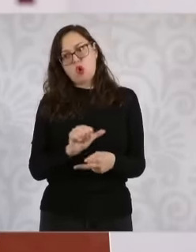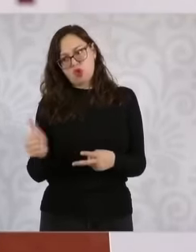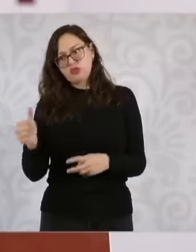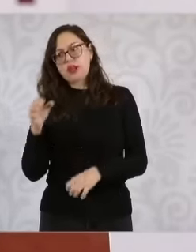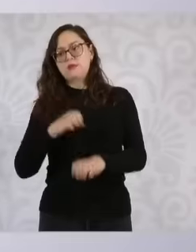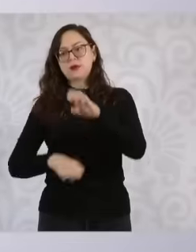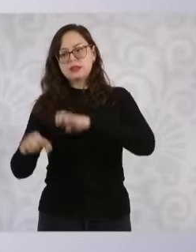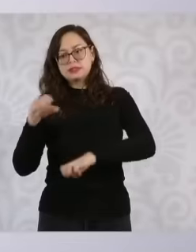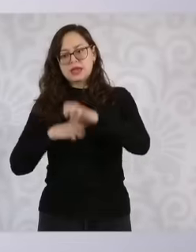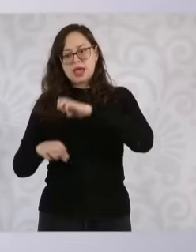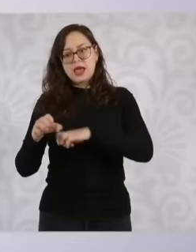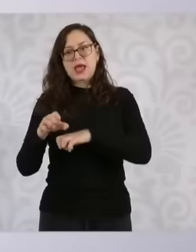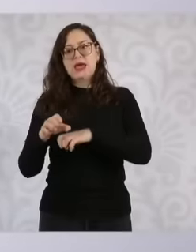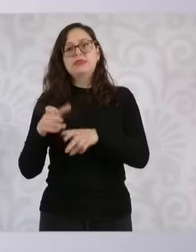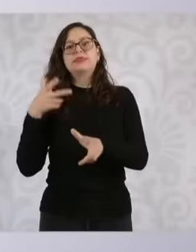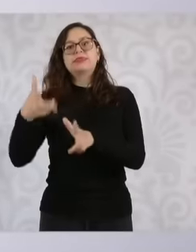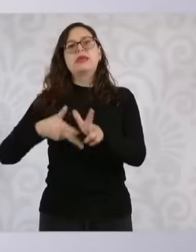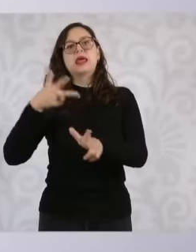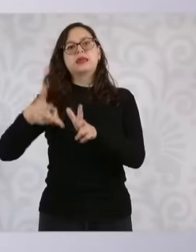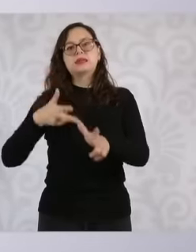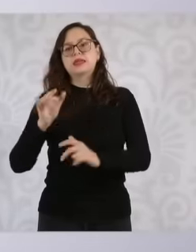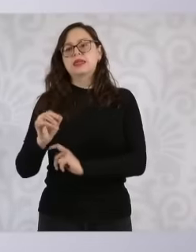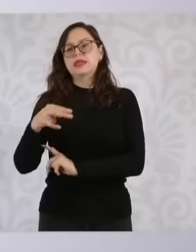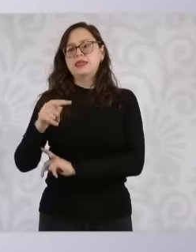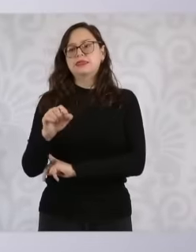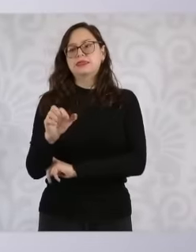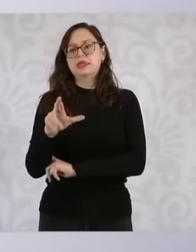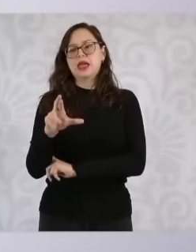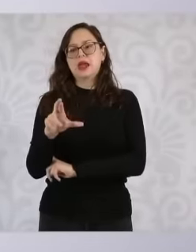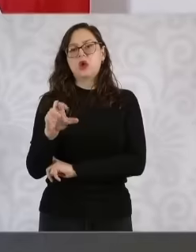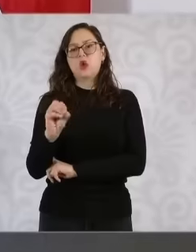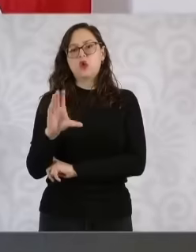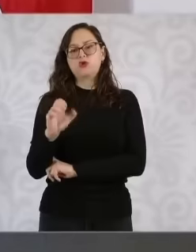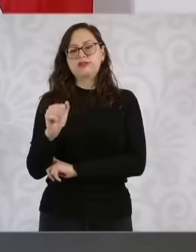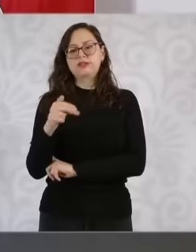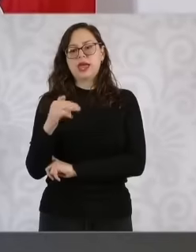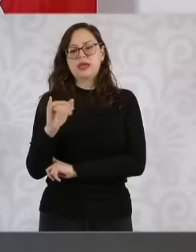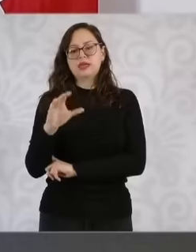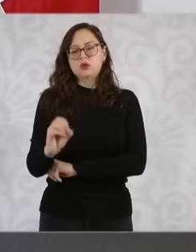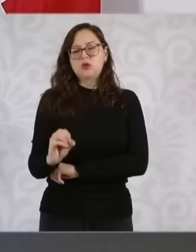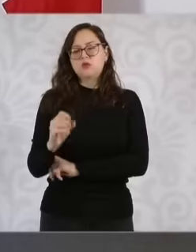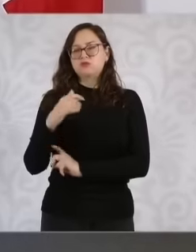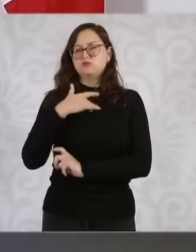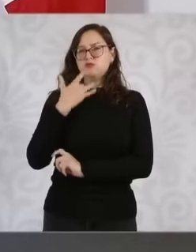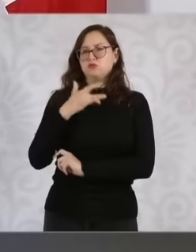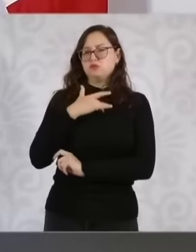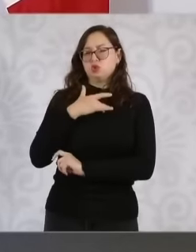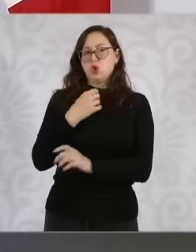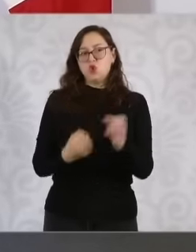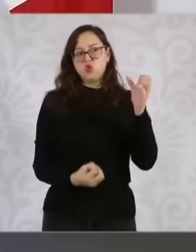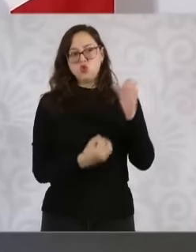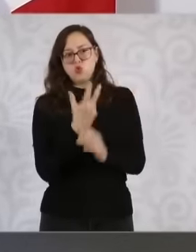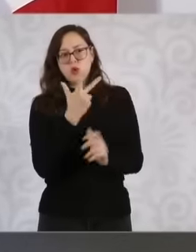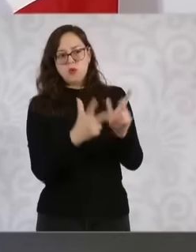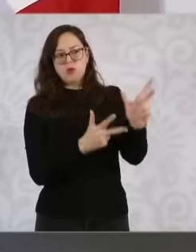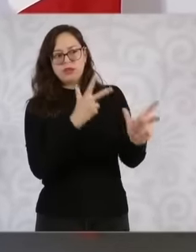interoceanic train. We are still evaluating whether the new trains are going to be managed by them.